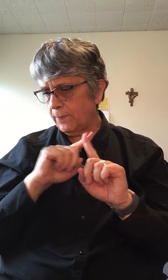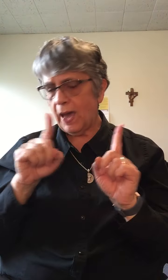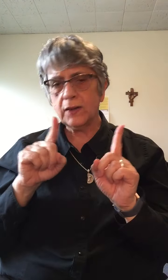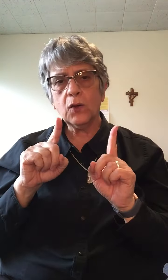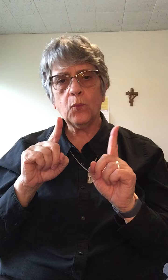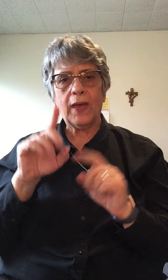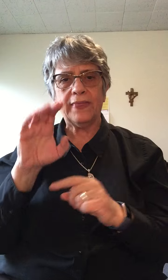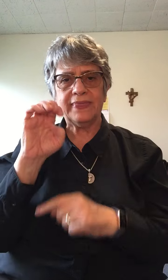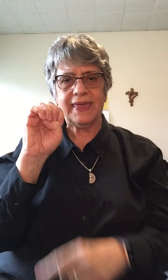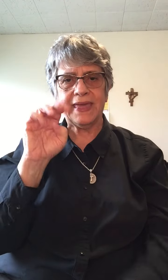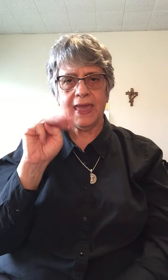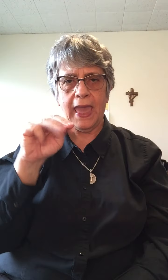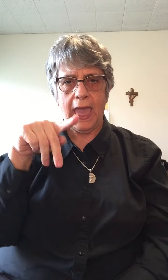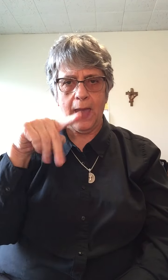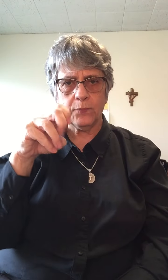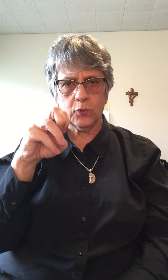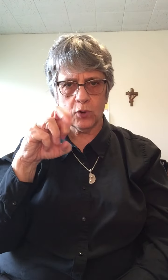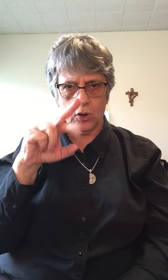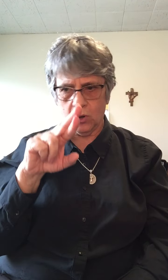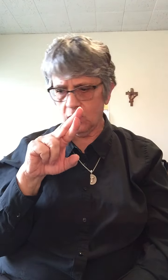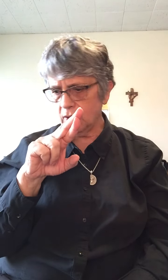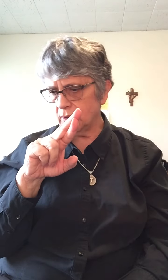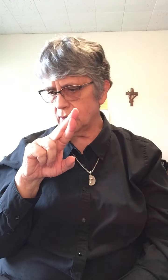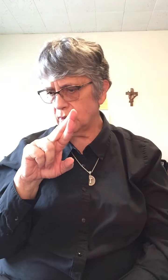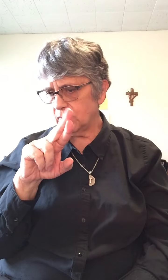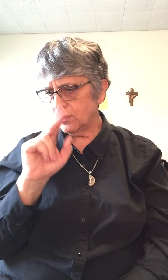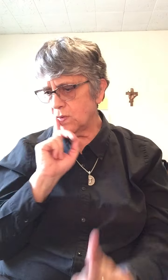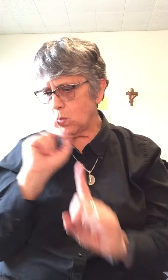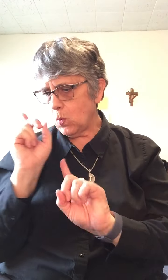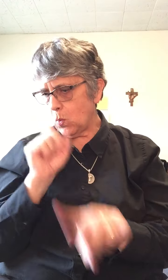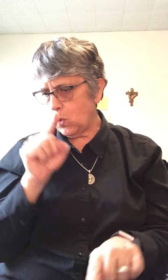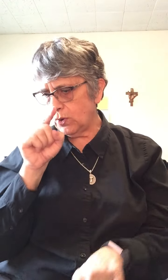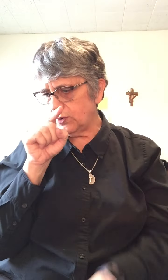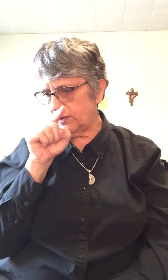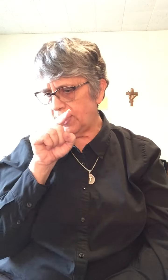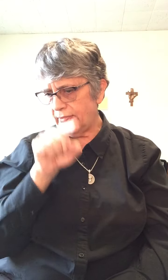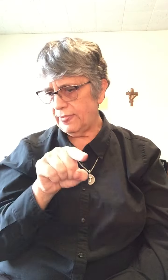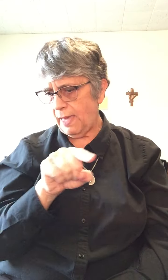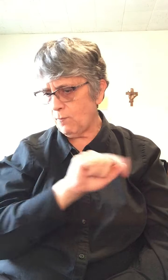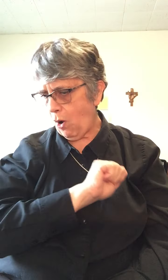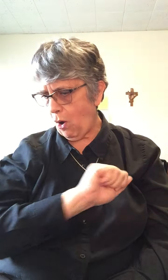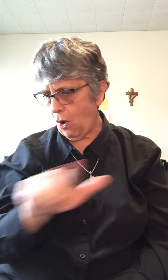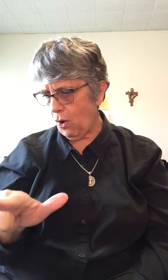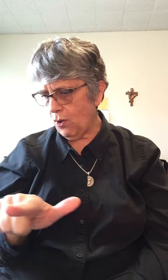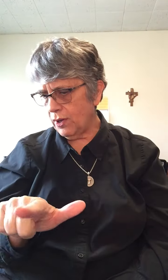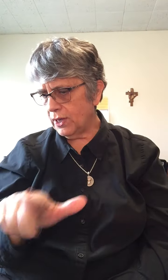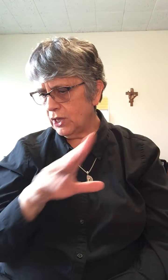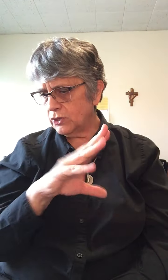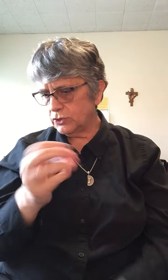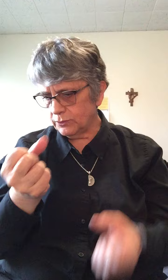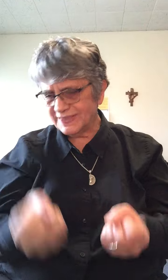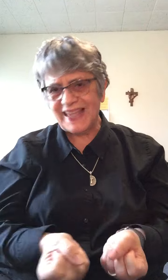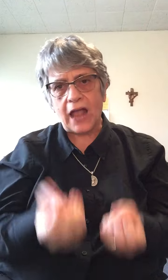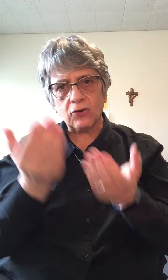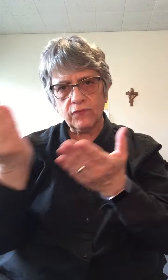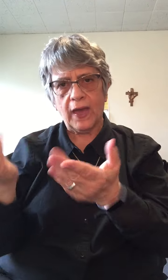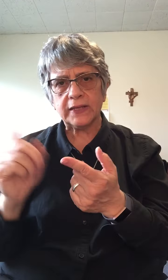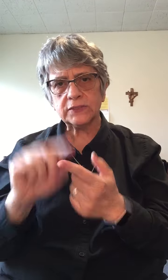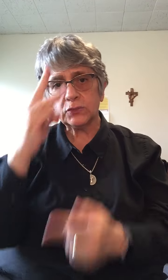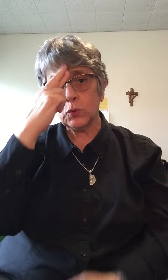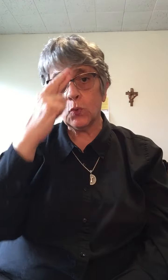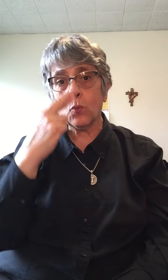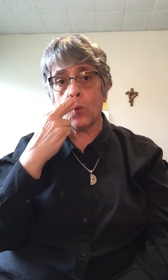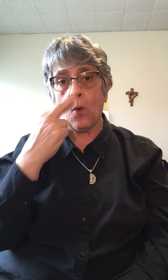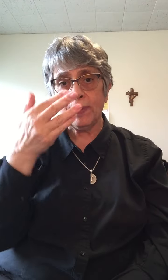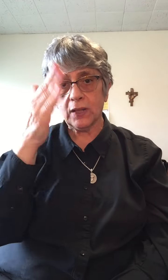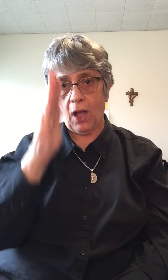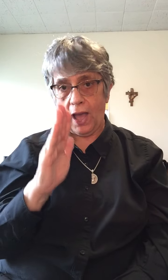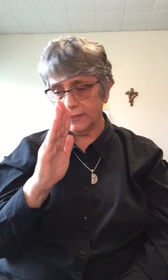but when the emperor ordered them all to sacrifice to Roman gods,